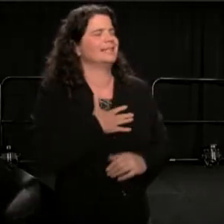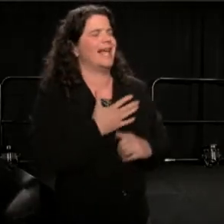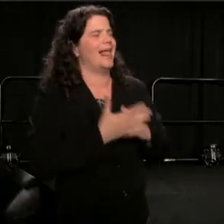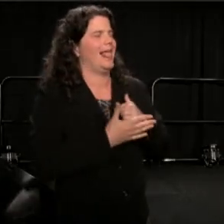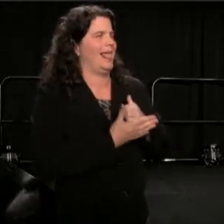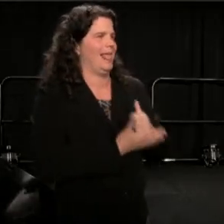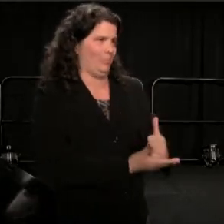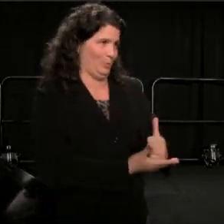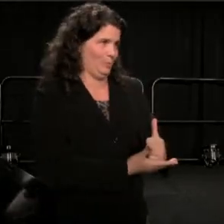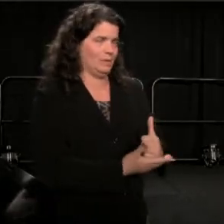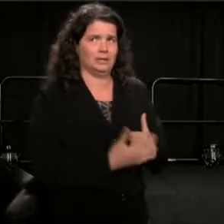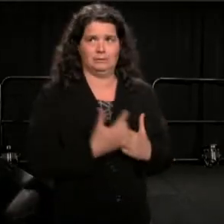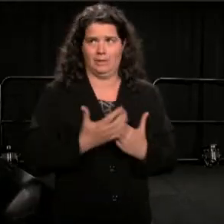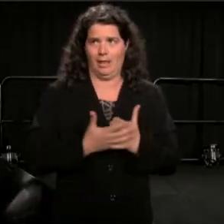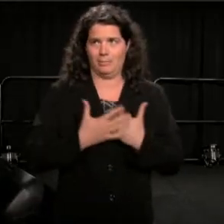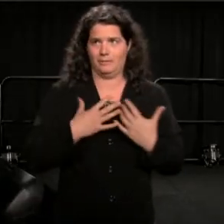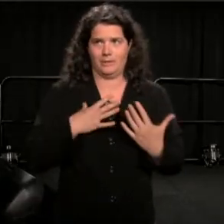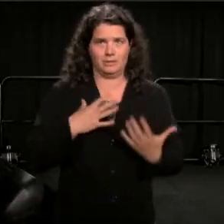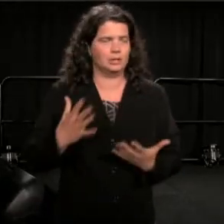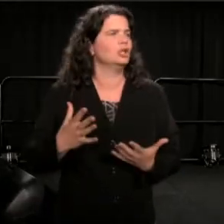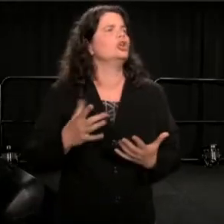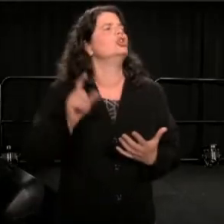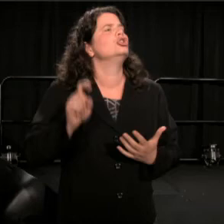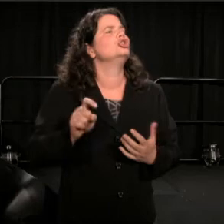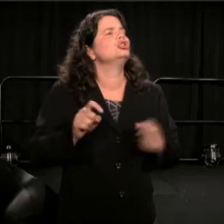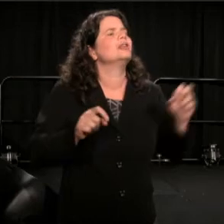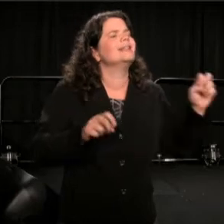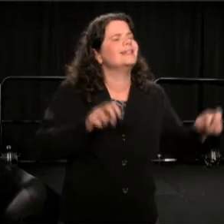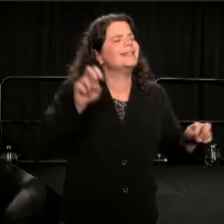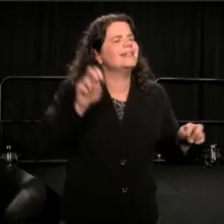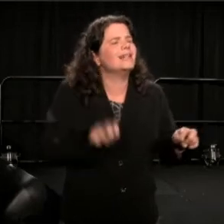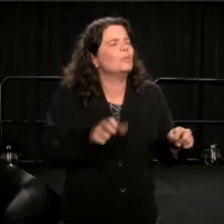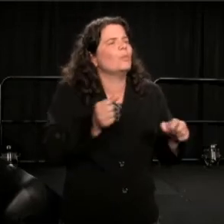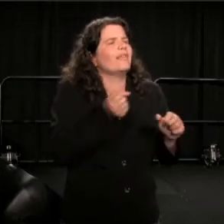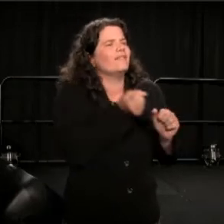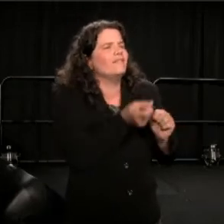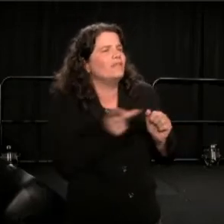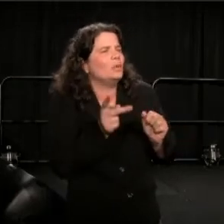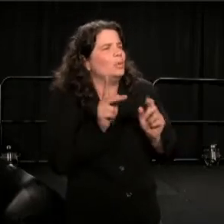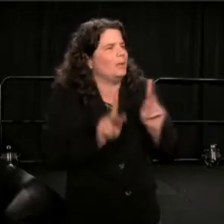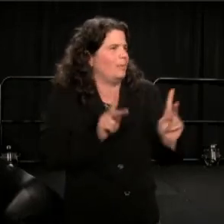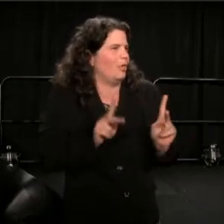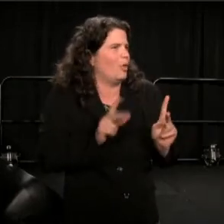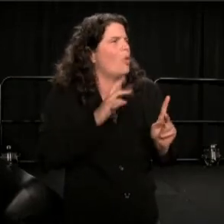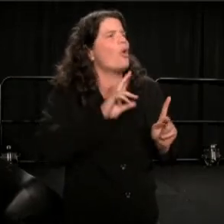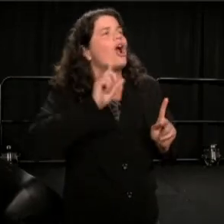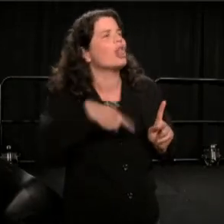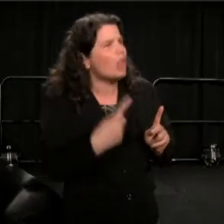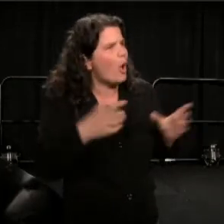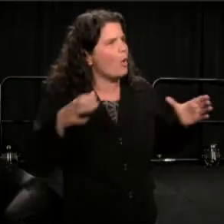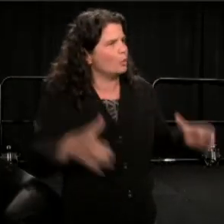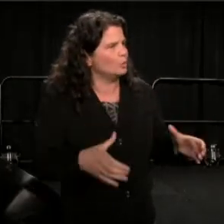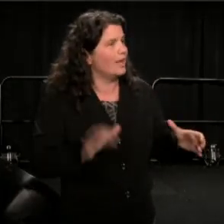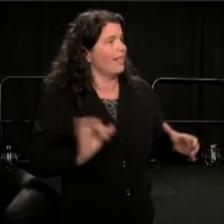in a room alone, or with just a few people, just like that Margaret Mead-James Baldwin conversation we talked about.